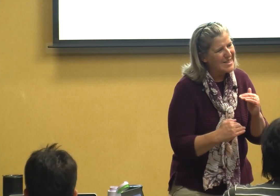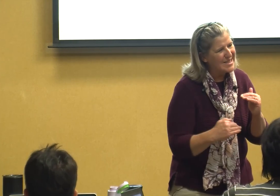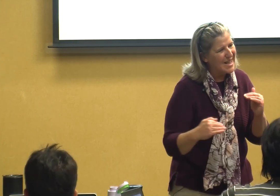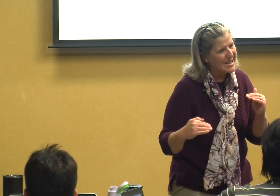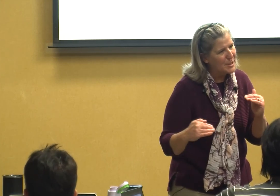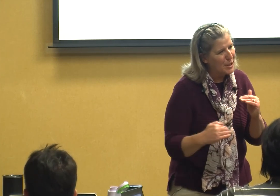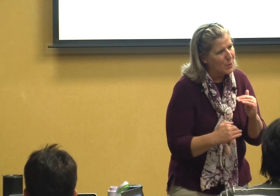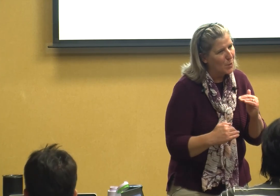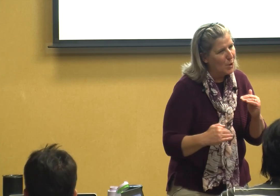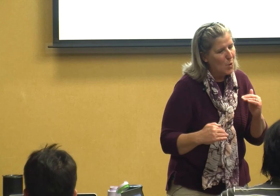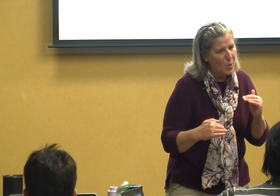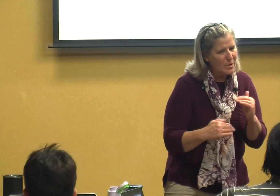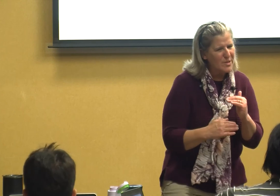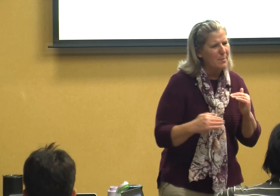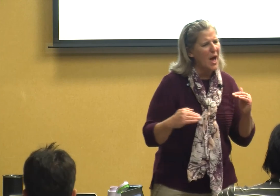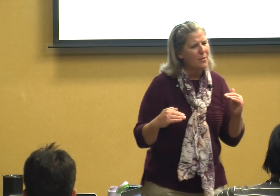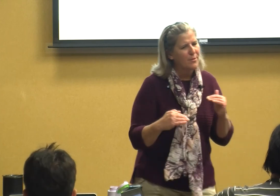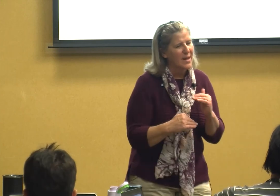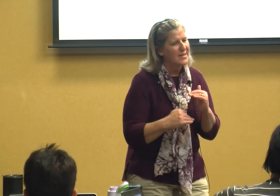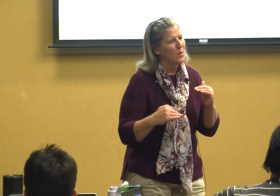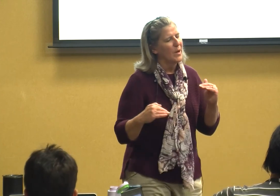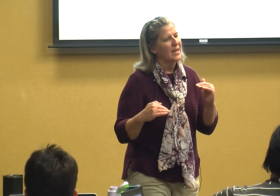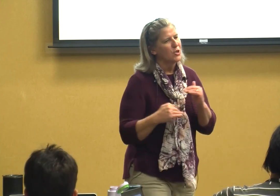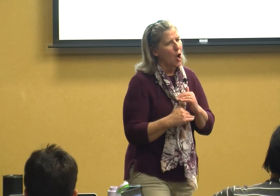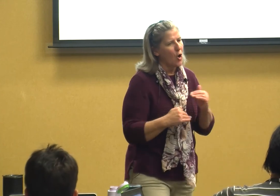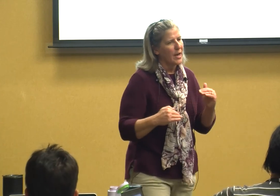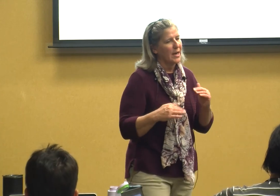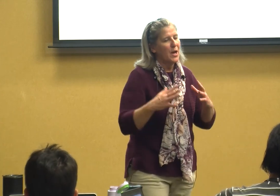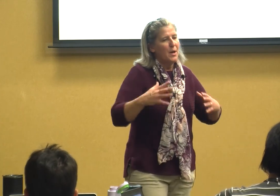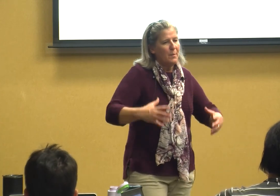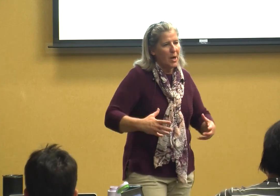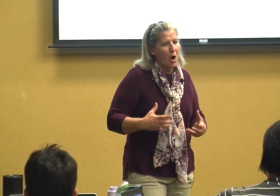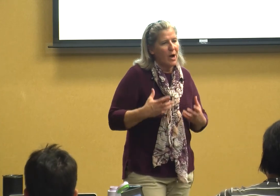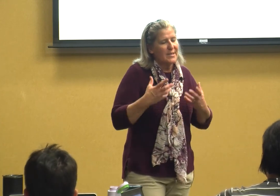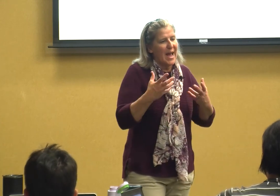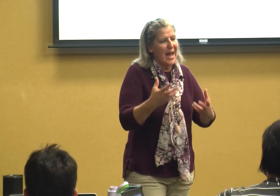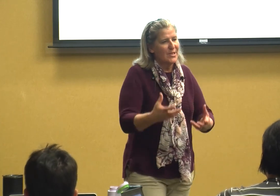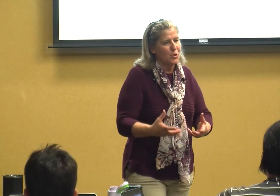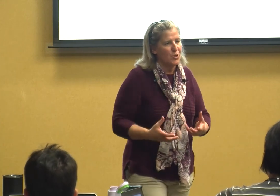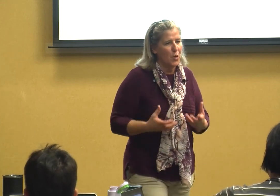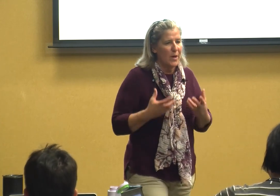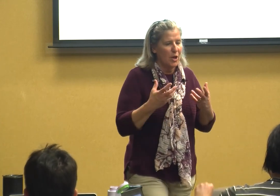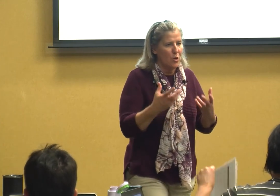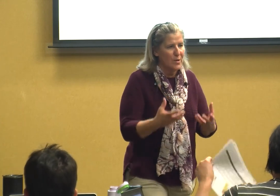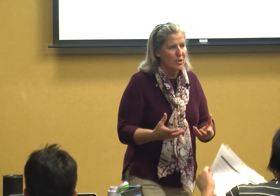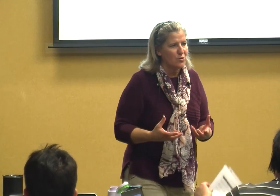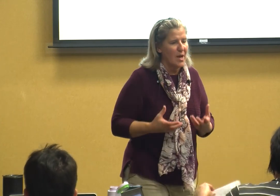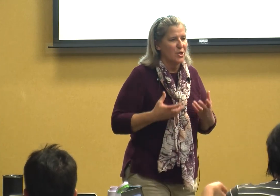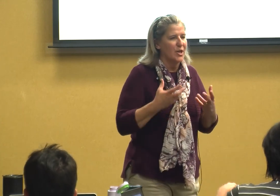thing - what are some other things that we can target because as you're doing your instruction